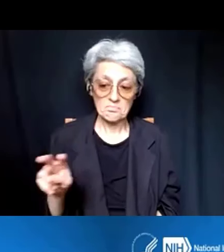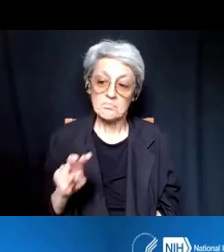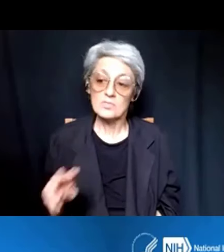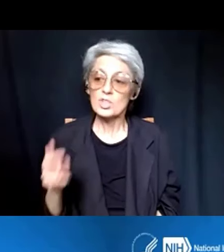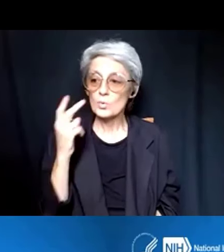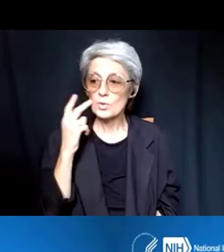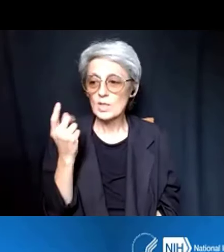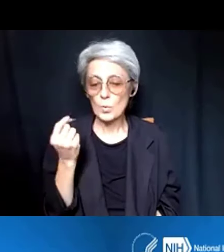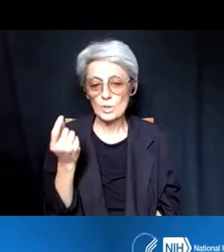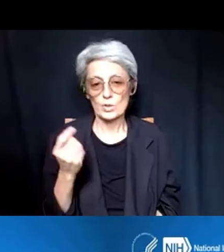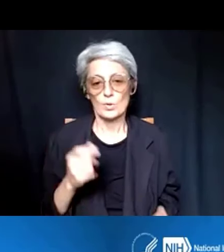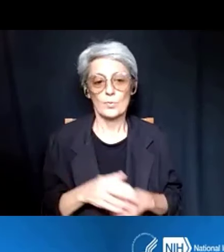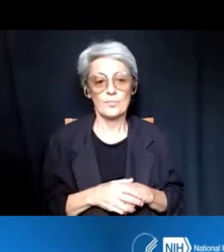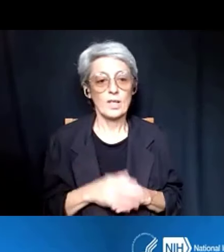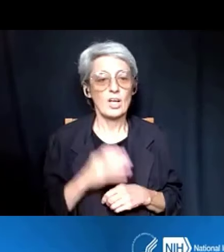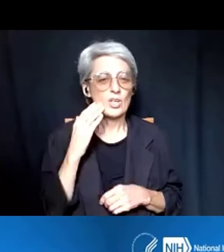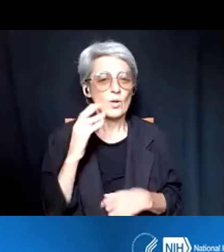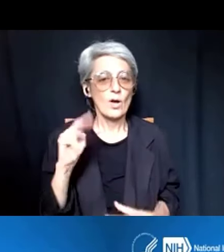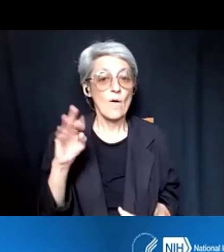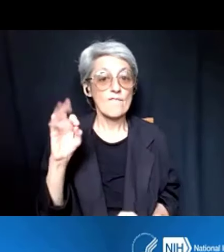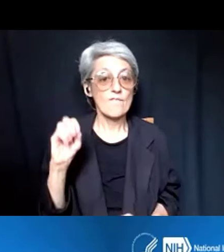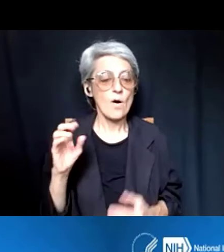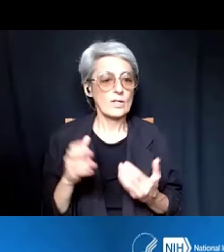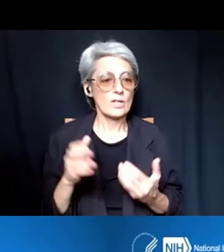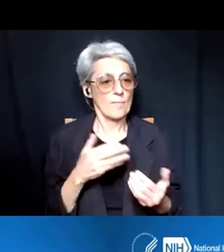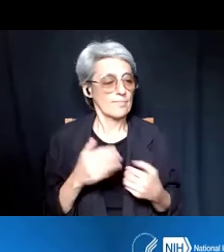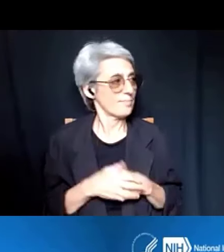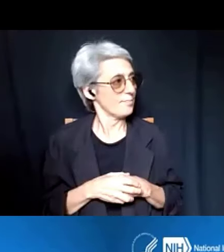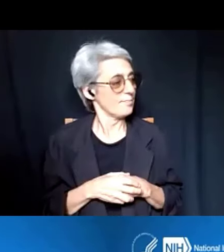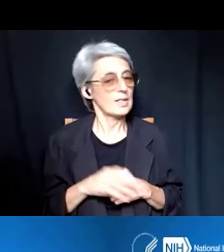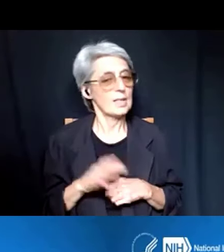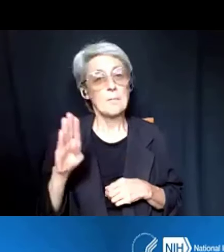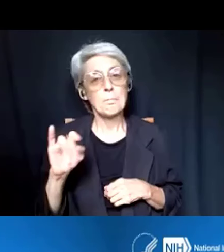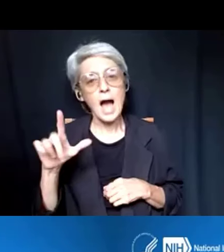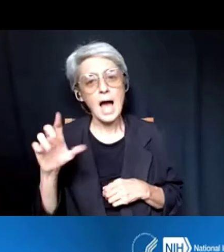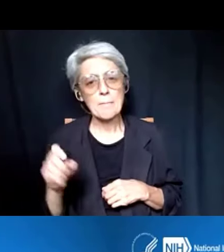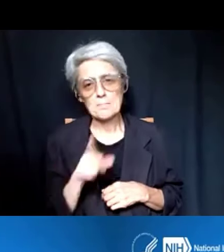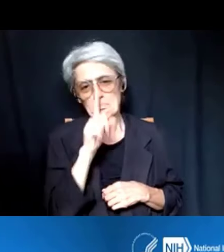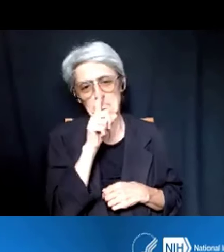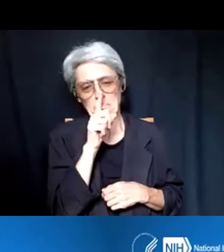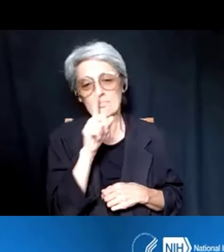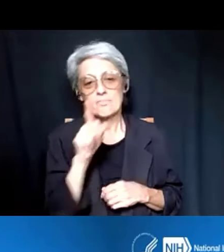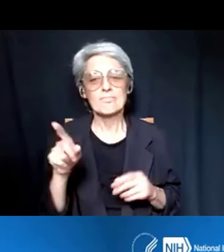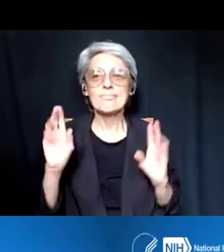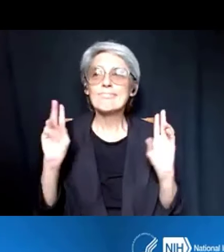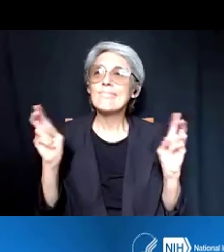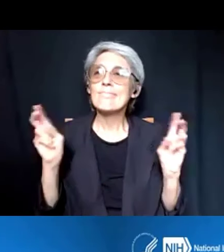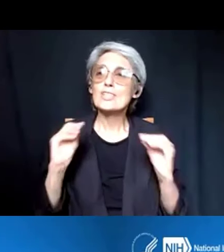You know, the NOFO is almost -- I won't say it's your bible, but it's definitely your instruction manual for what you need to do,